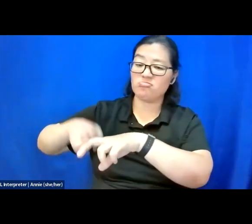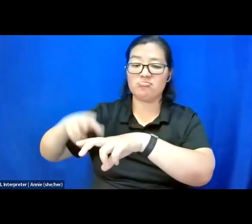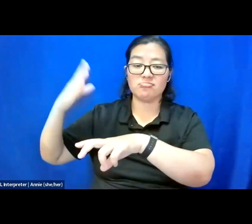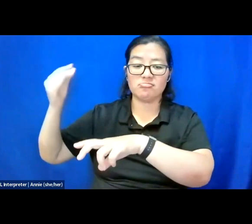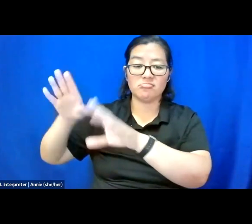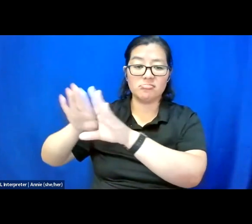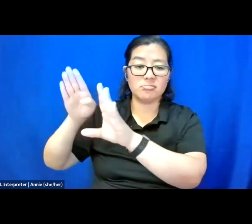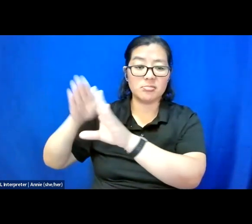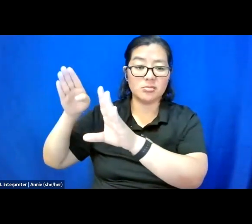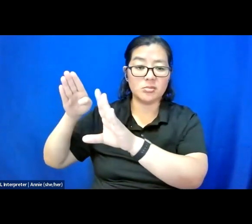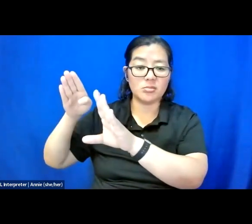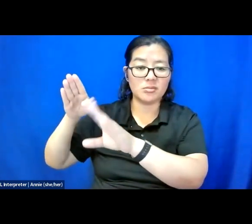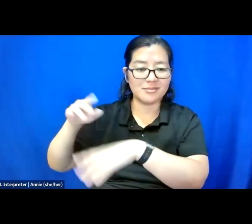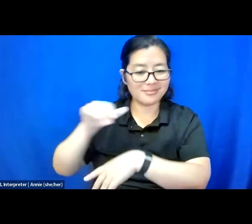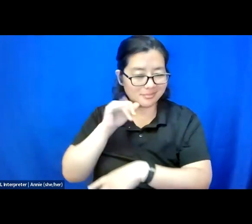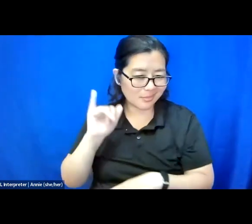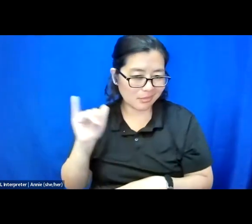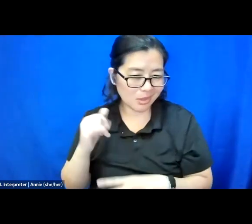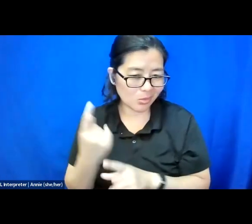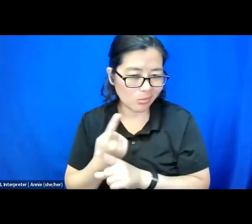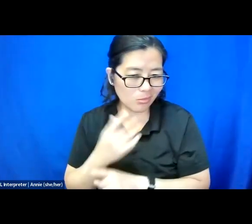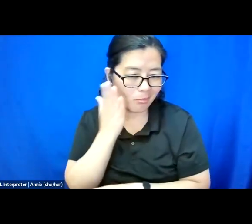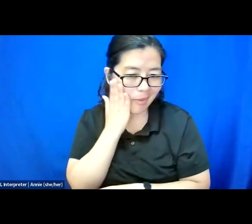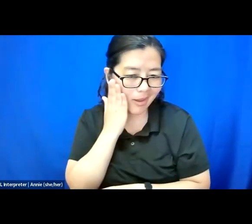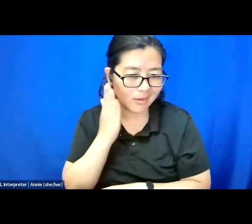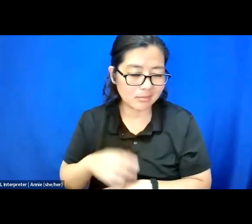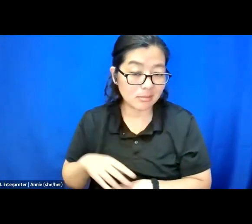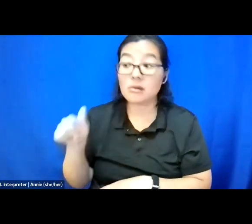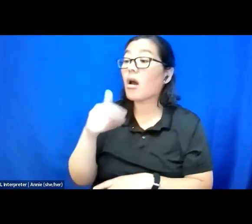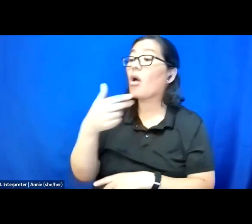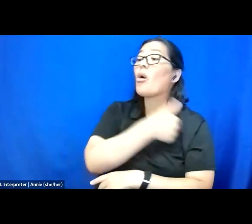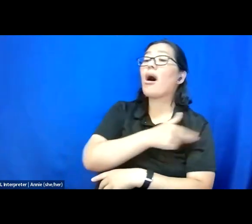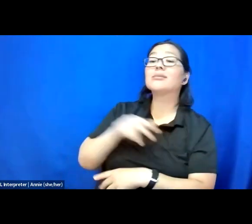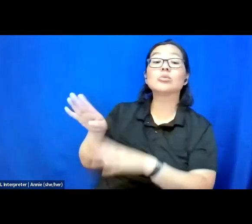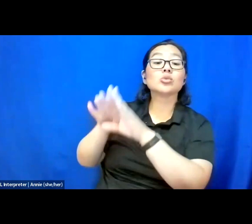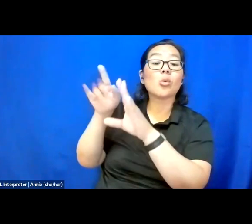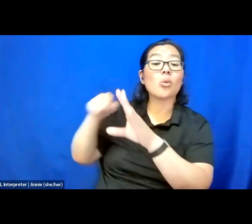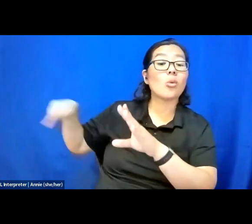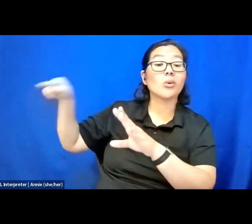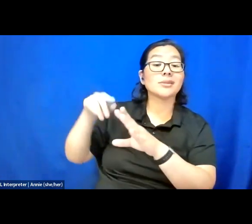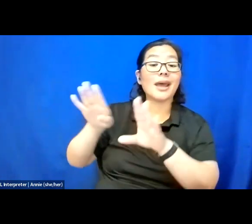And it's not like a regular bed. The other hospital doors have sliding doors.